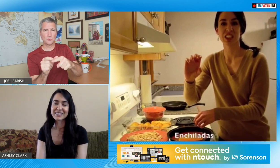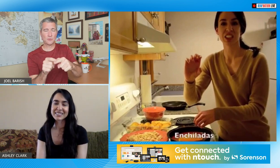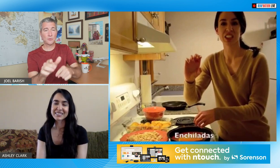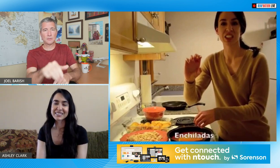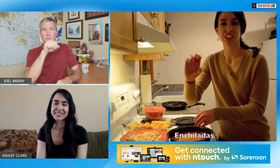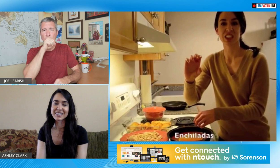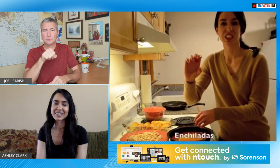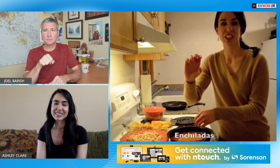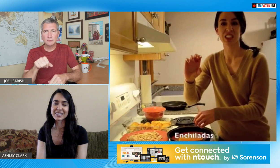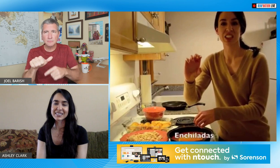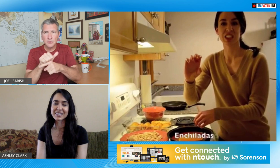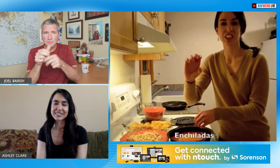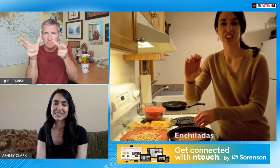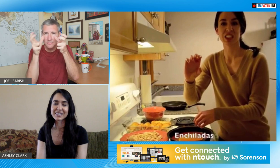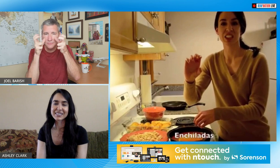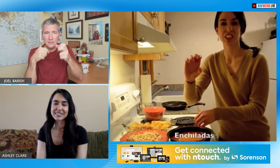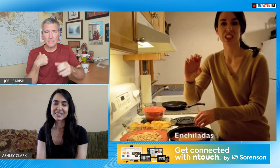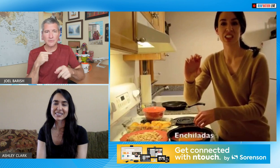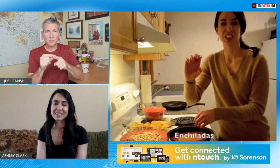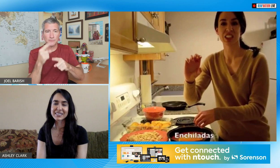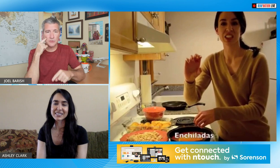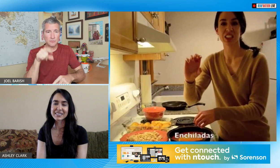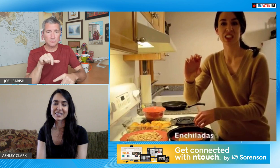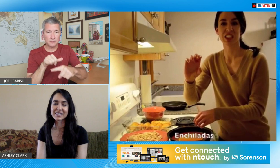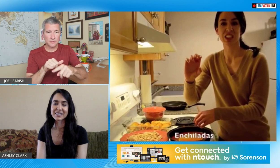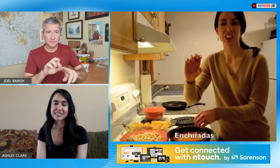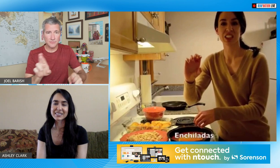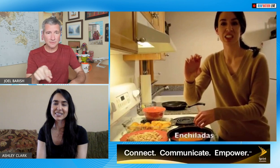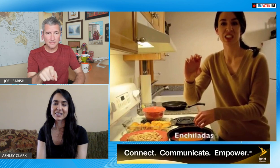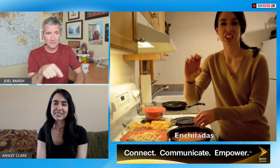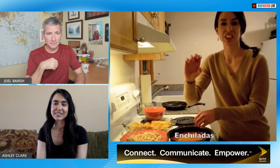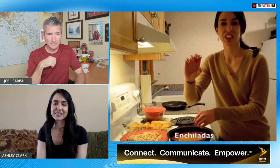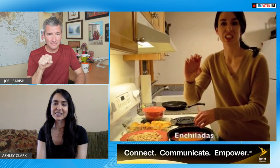so I have a word I know you love to practice I've got a word for you ready